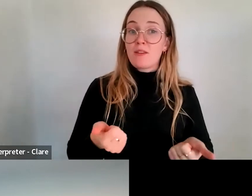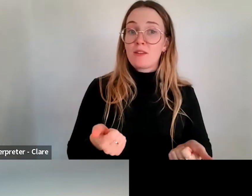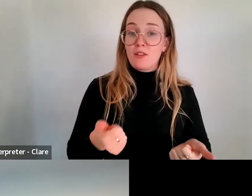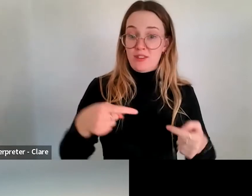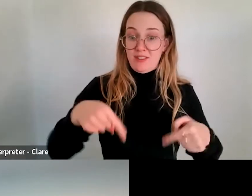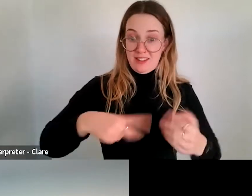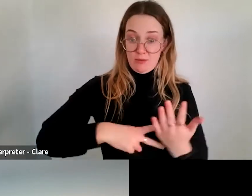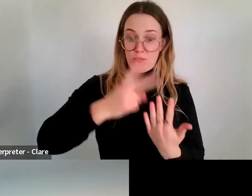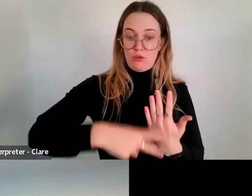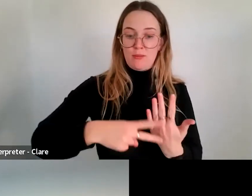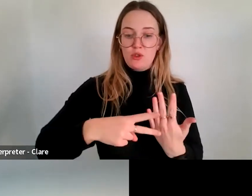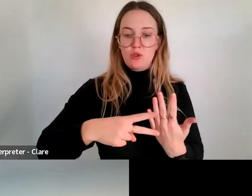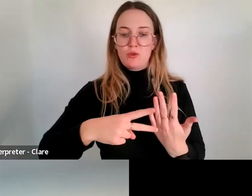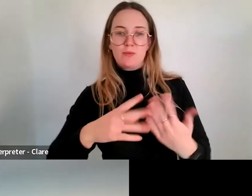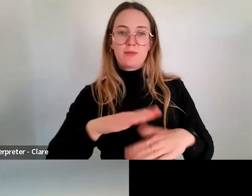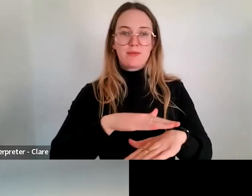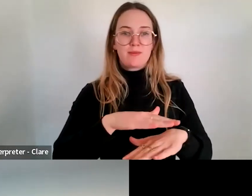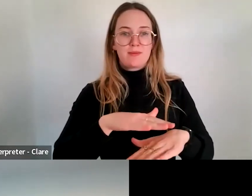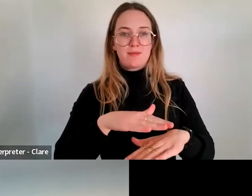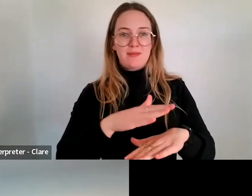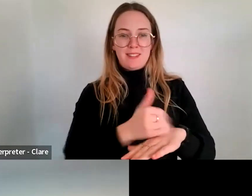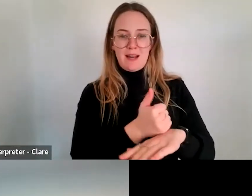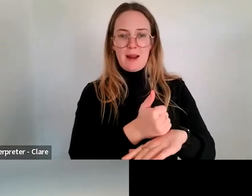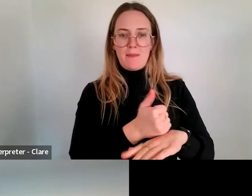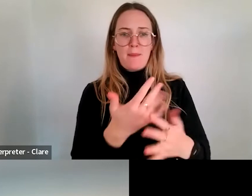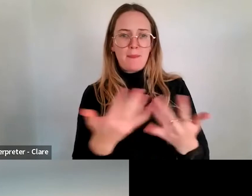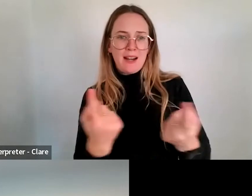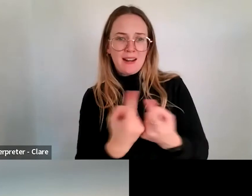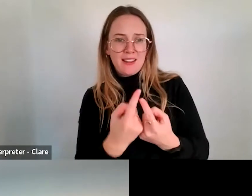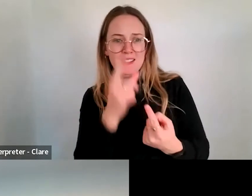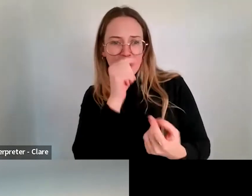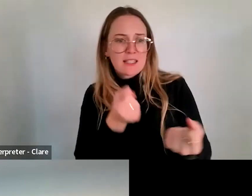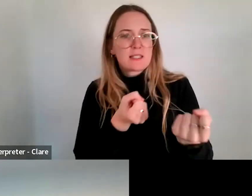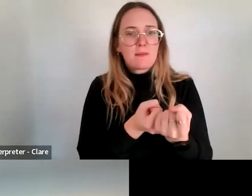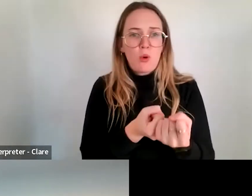kind of suite of activity to sustain and support over a period of time. So